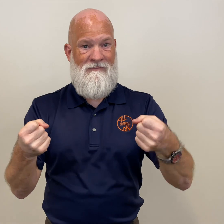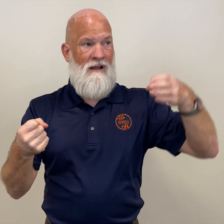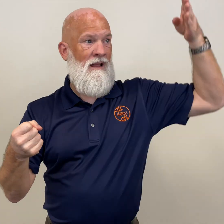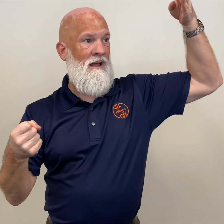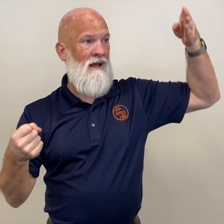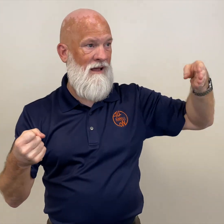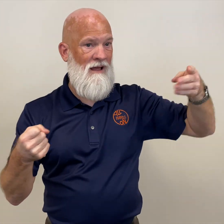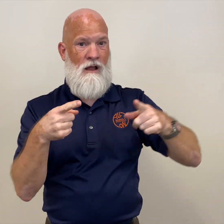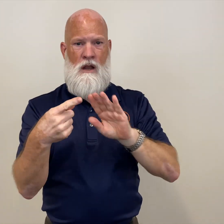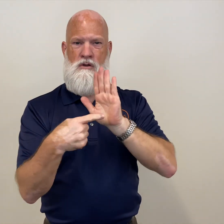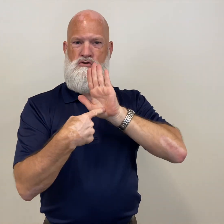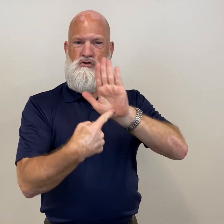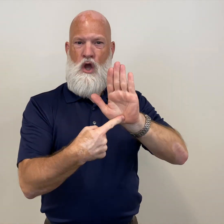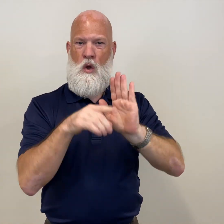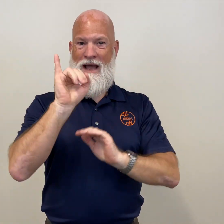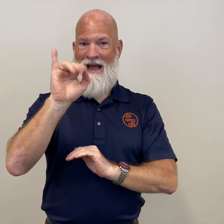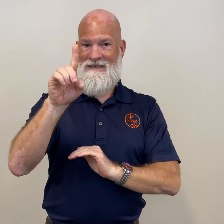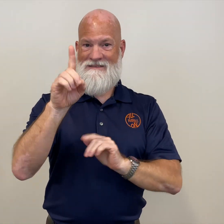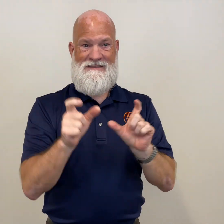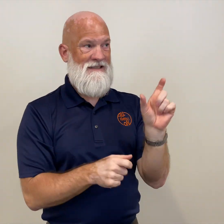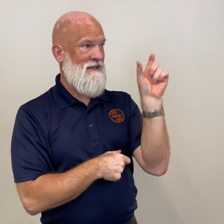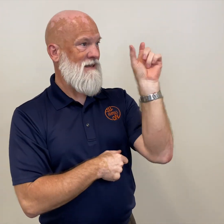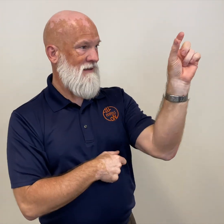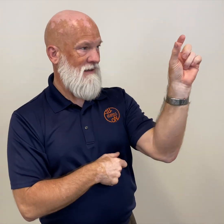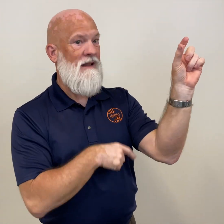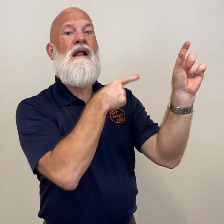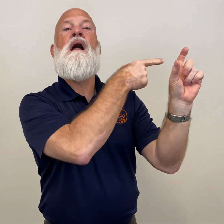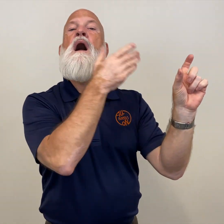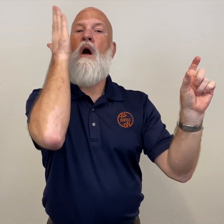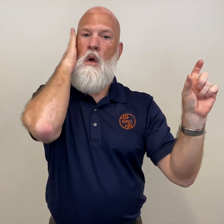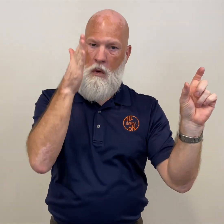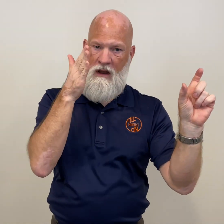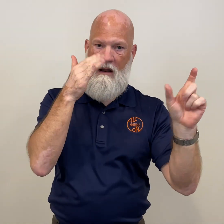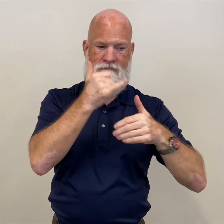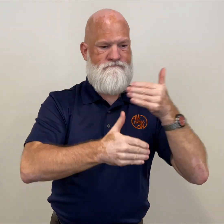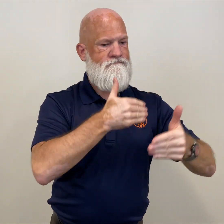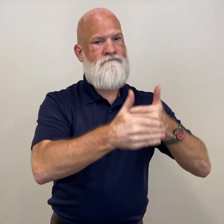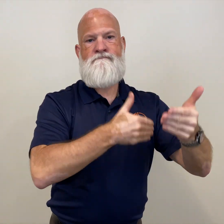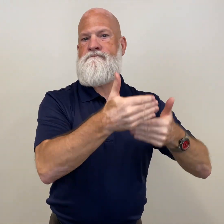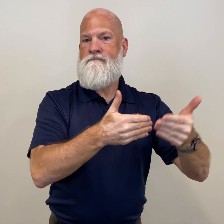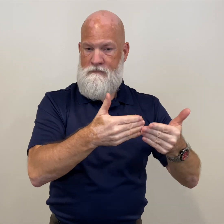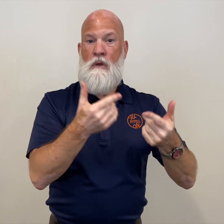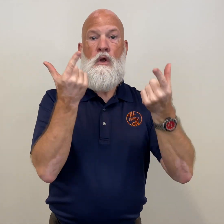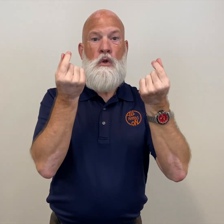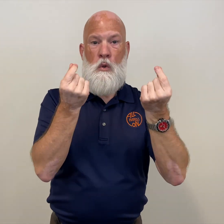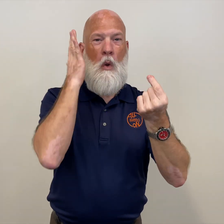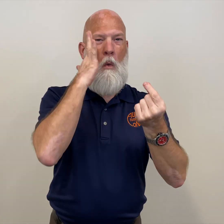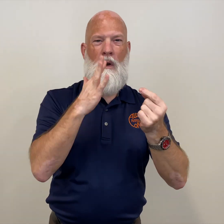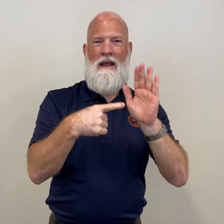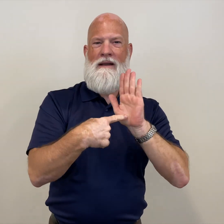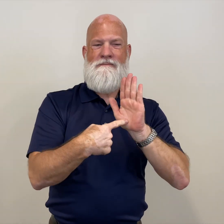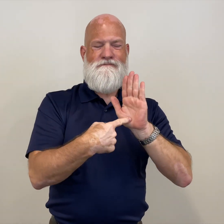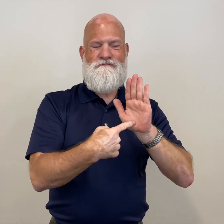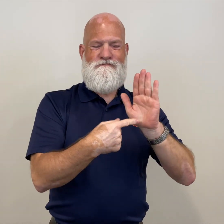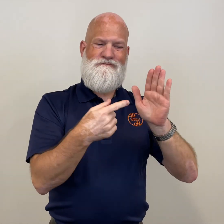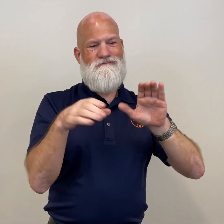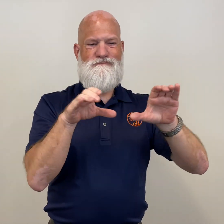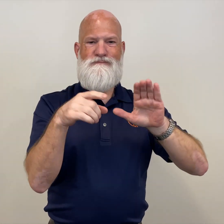lower your window a little bit just to communicate with on-site staff, they will direct you through the process